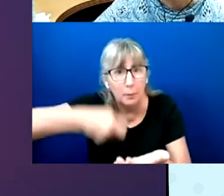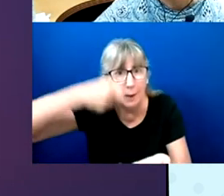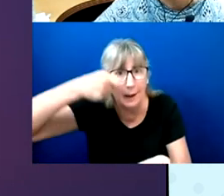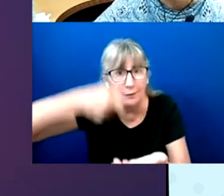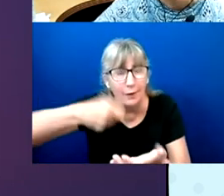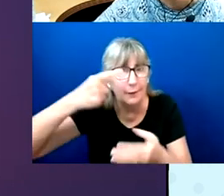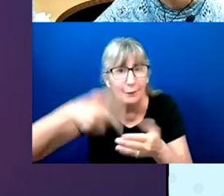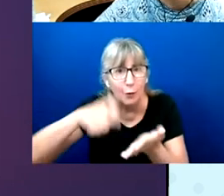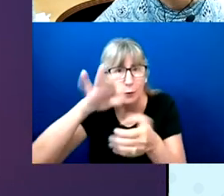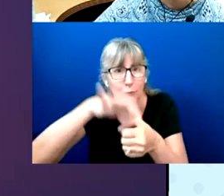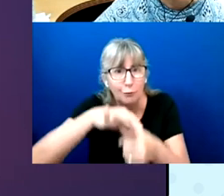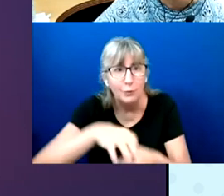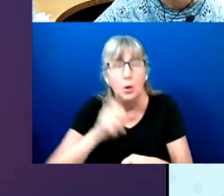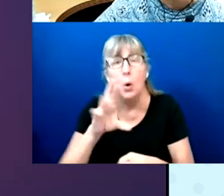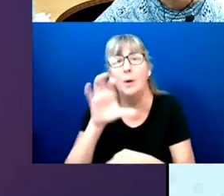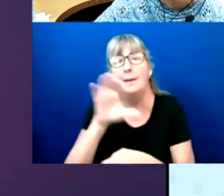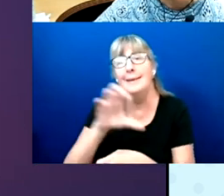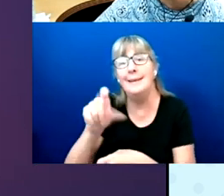or CCTV to mark their ballots.